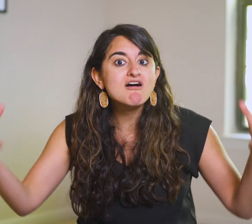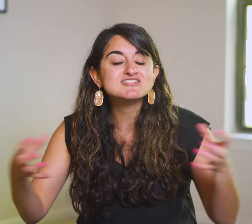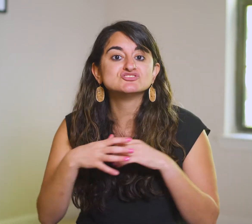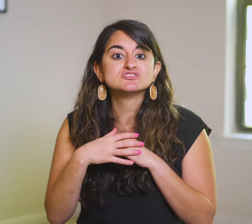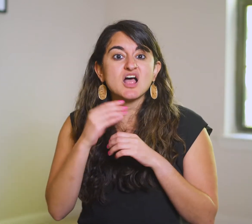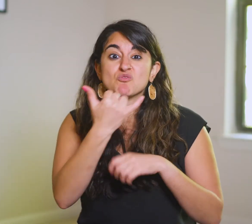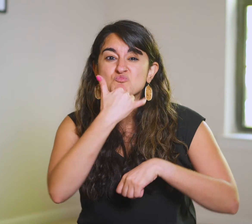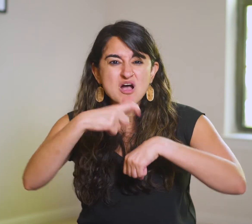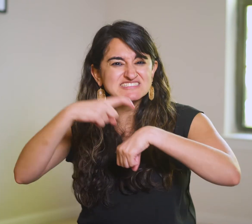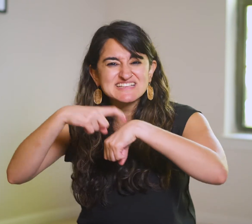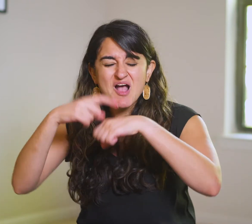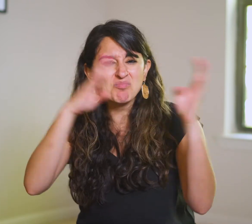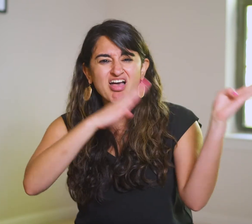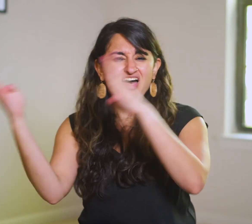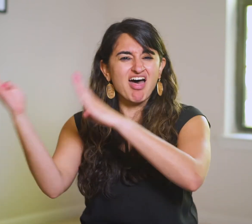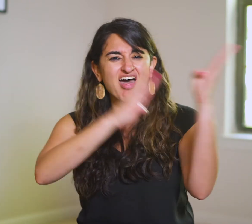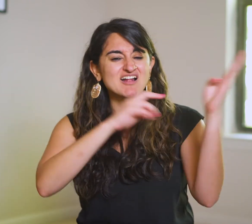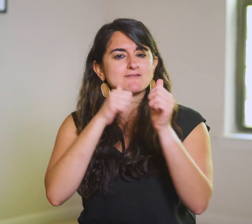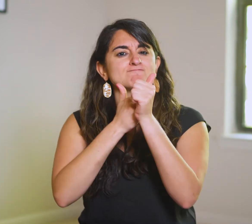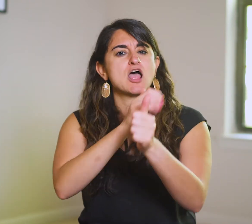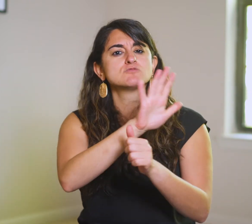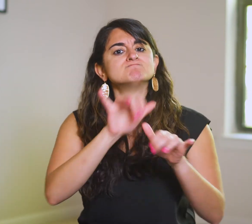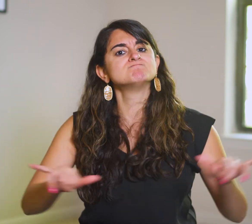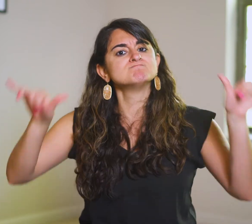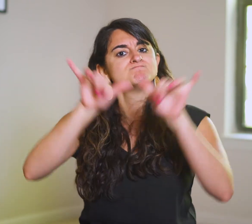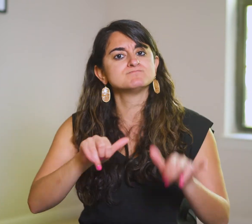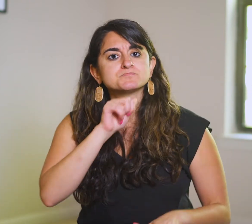and at the wrong times.